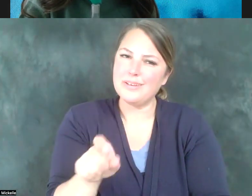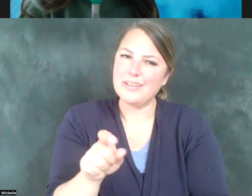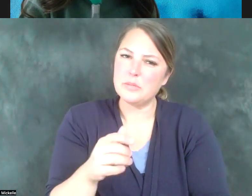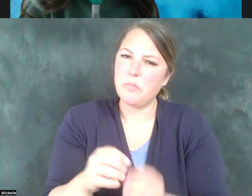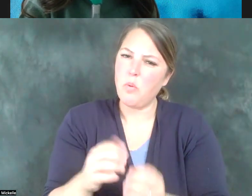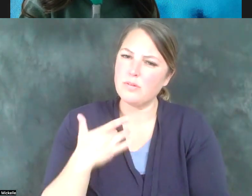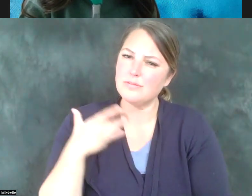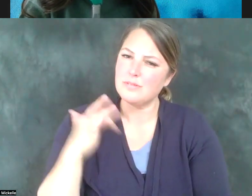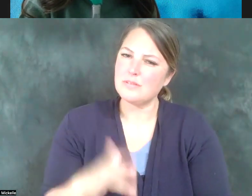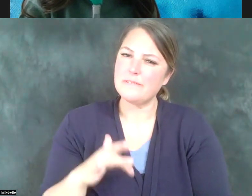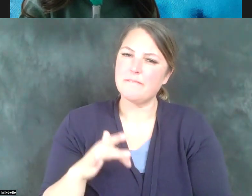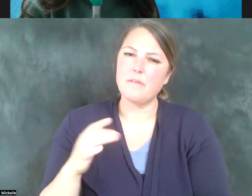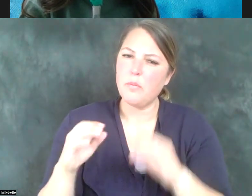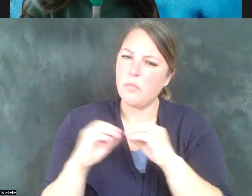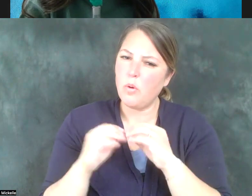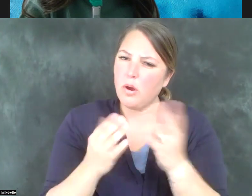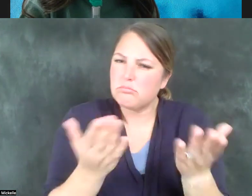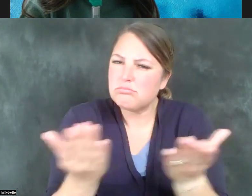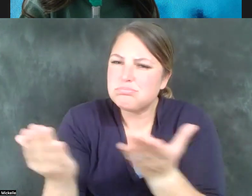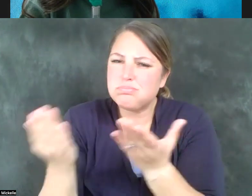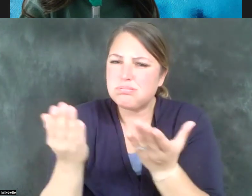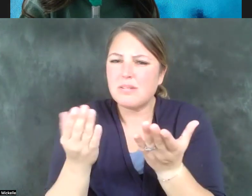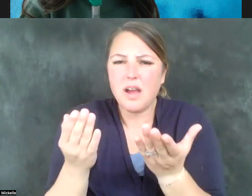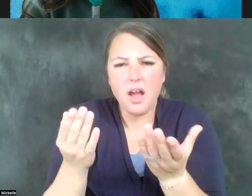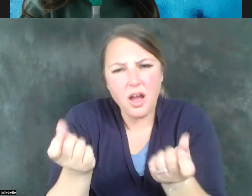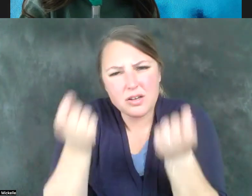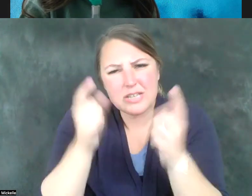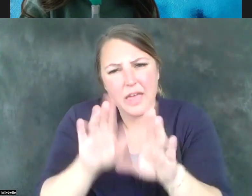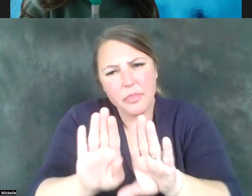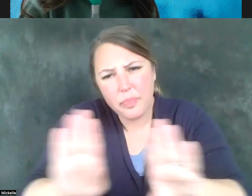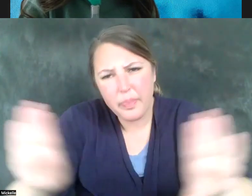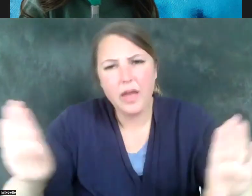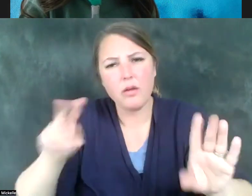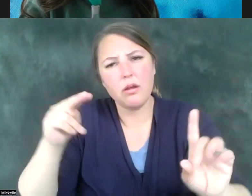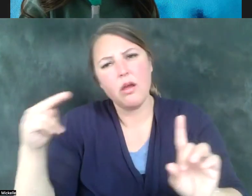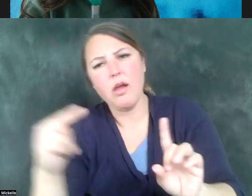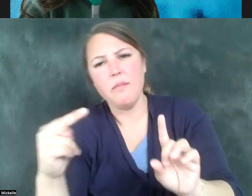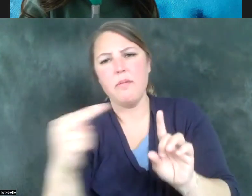them, we need to gain greater understanding and knowledge about what they need and what they want from us. The